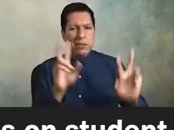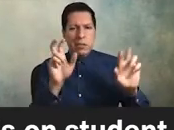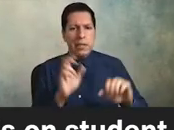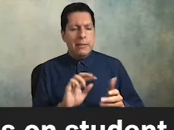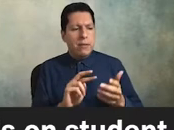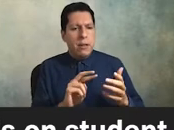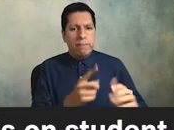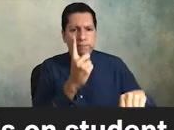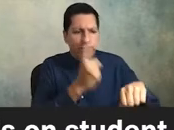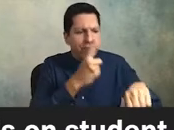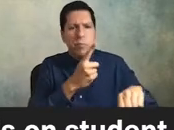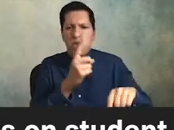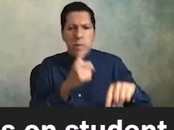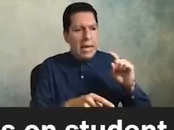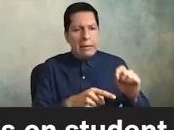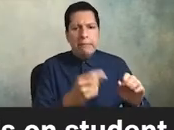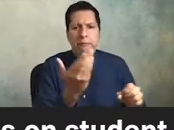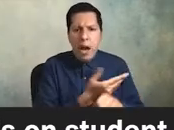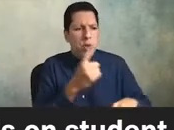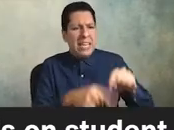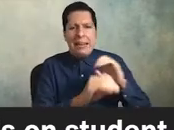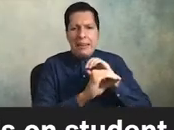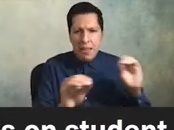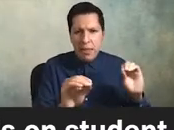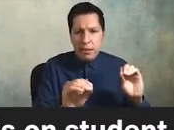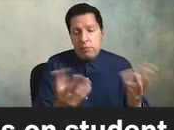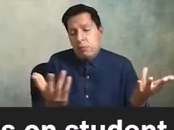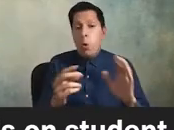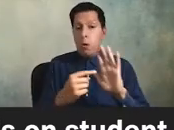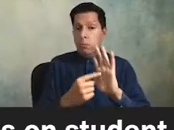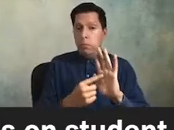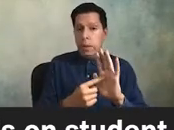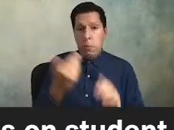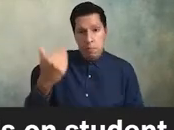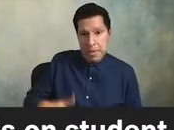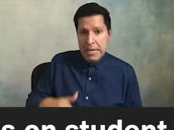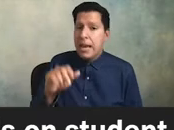look let me not be a hypocrite here i'm a tenured professor a tenure full professor i very much